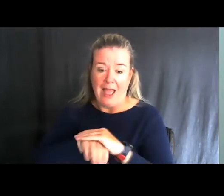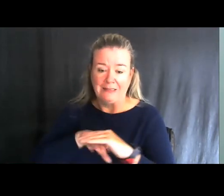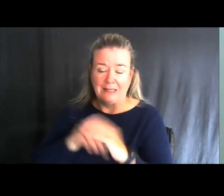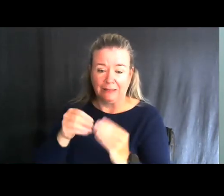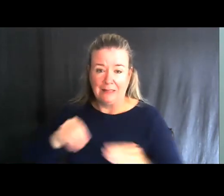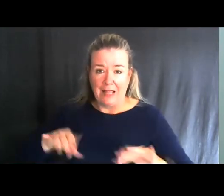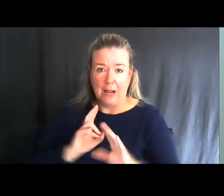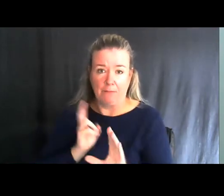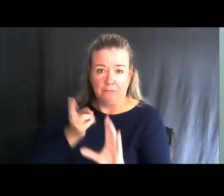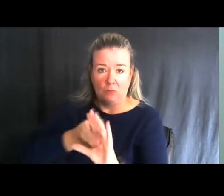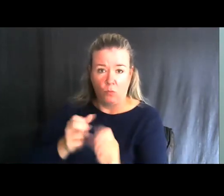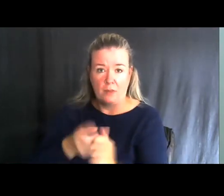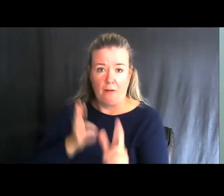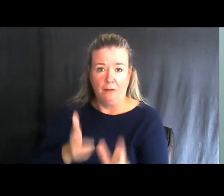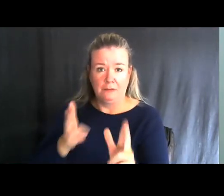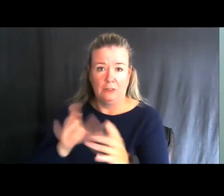in hunting and wildlife-related recreation.